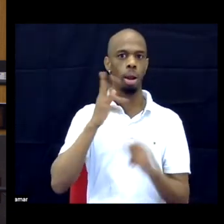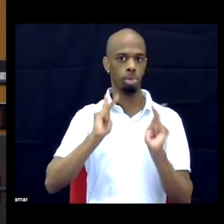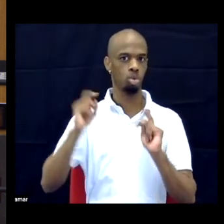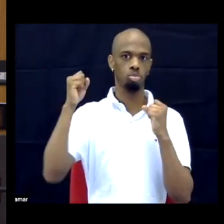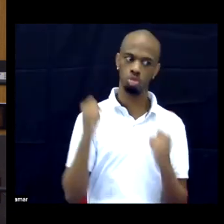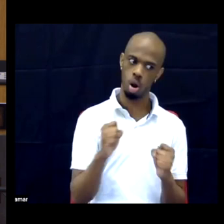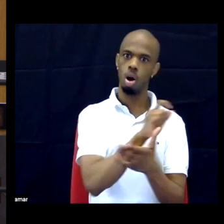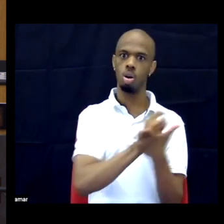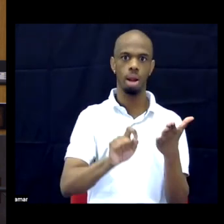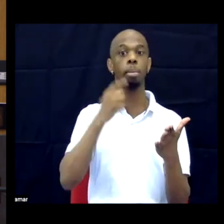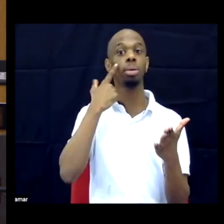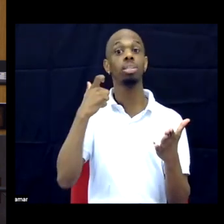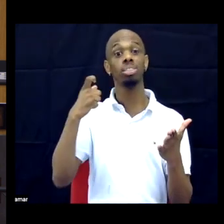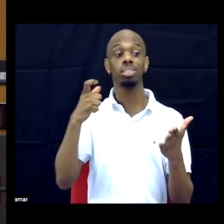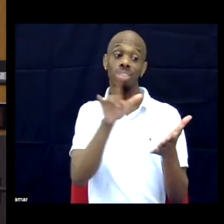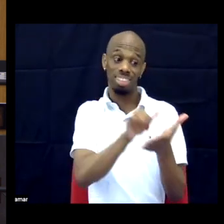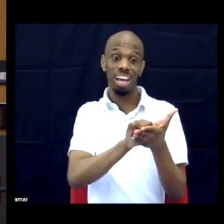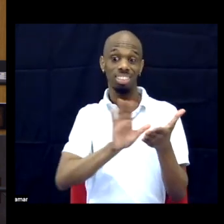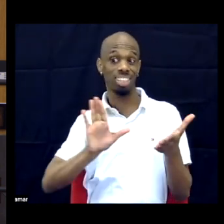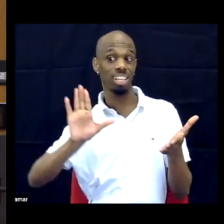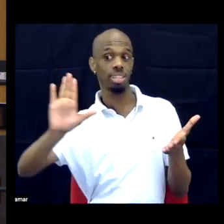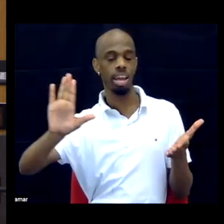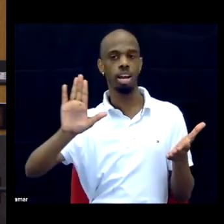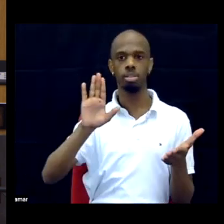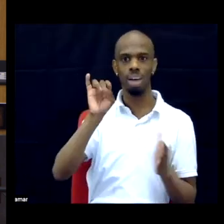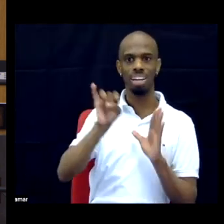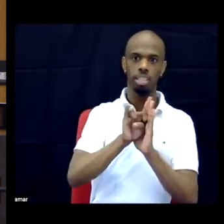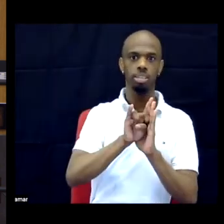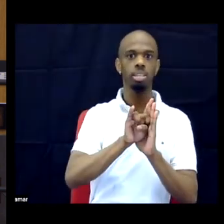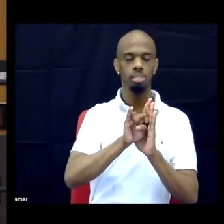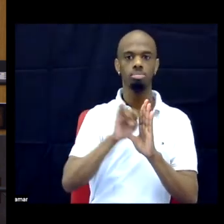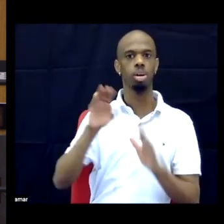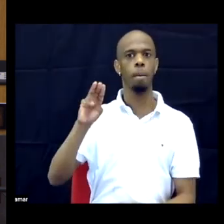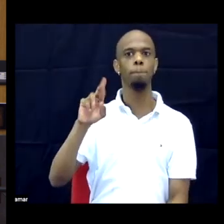people, that is their marginalized identity. That is the identity that they organize around.